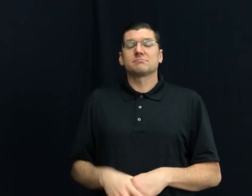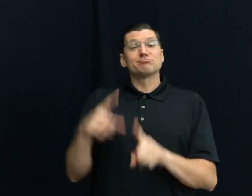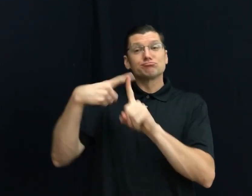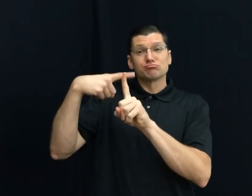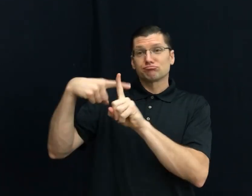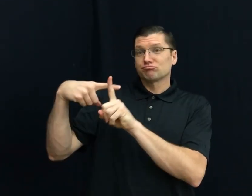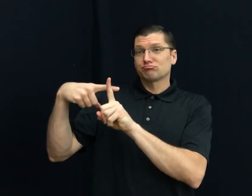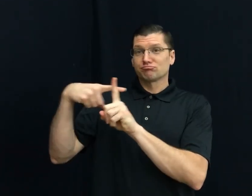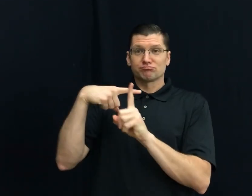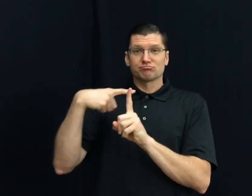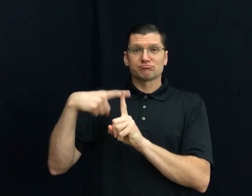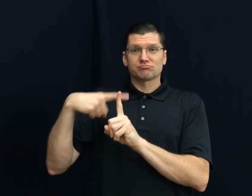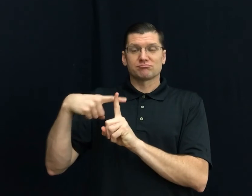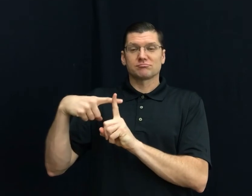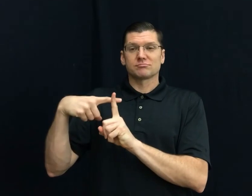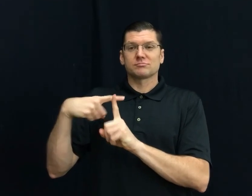75) POSITIVE